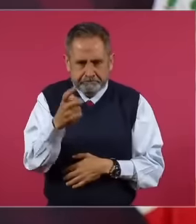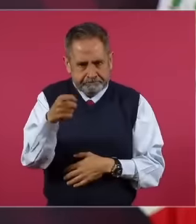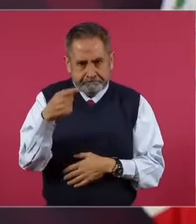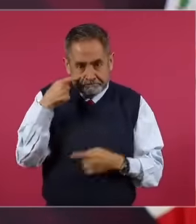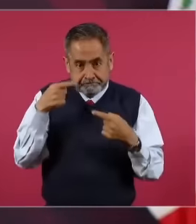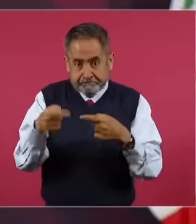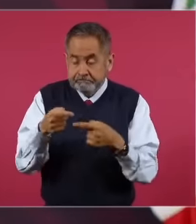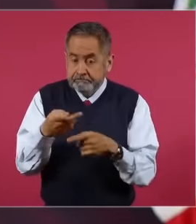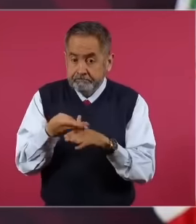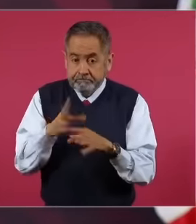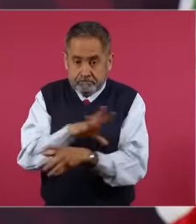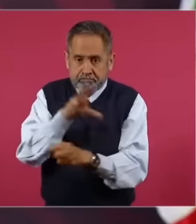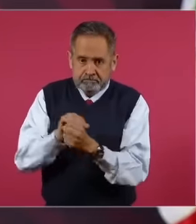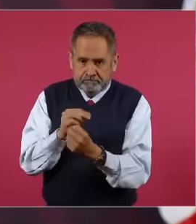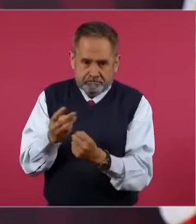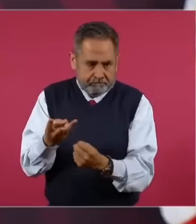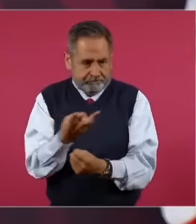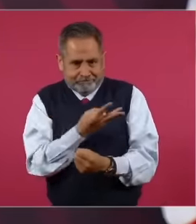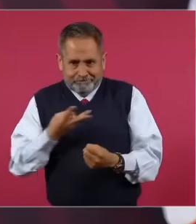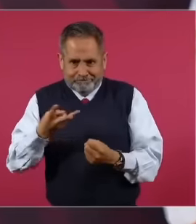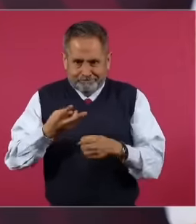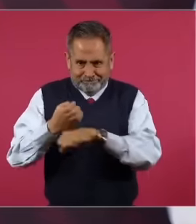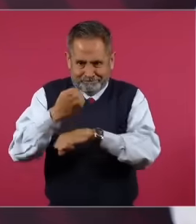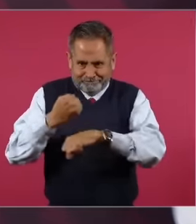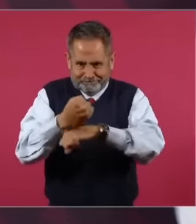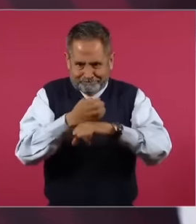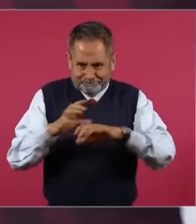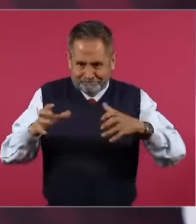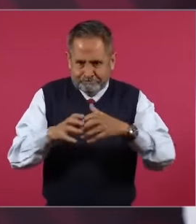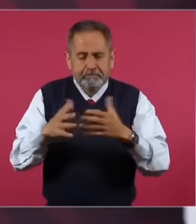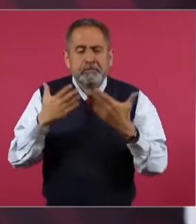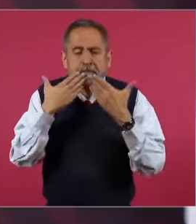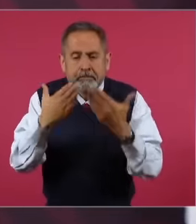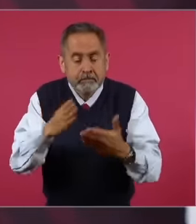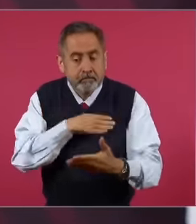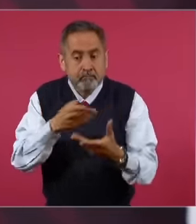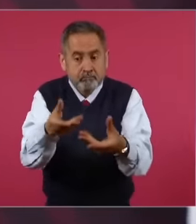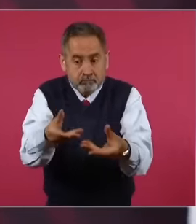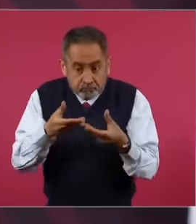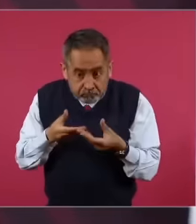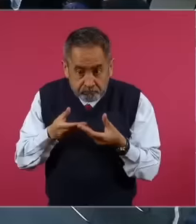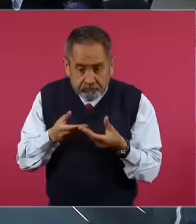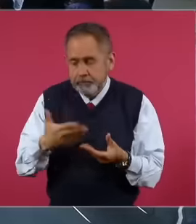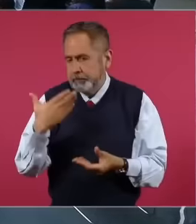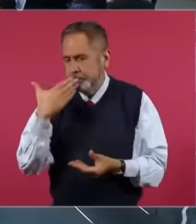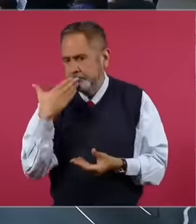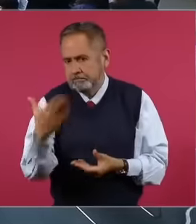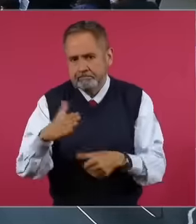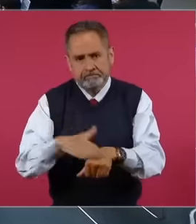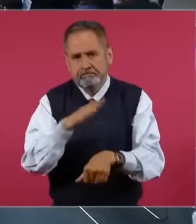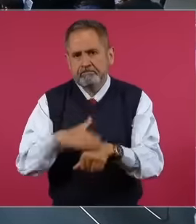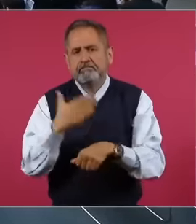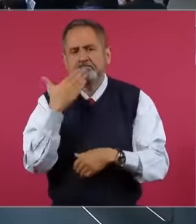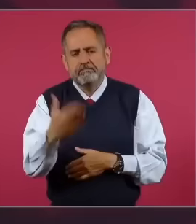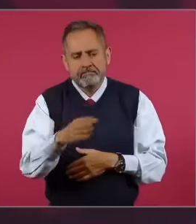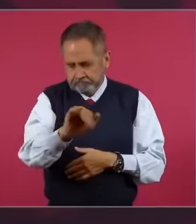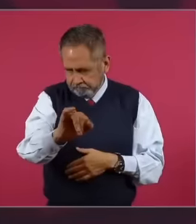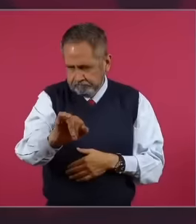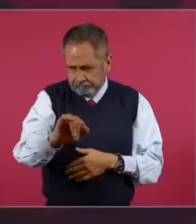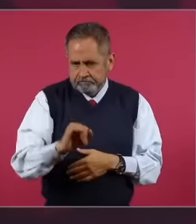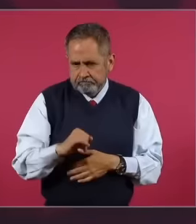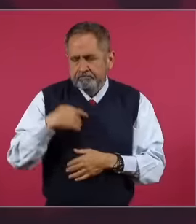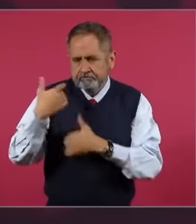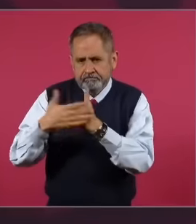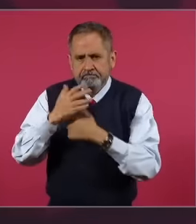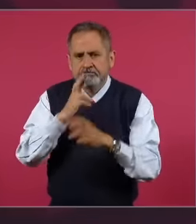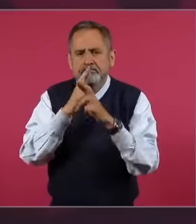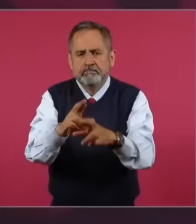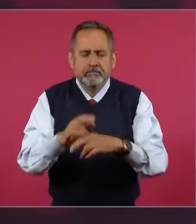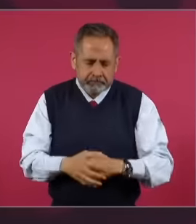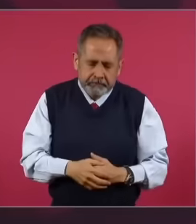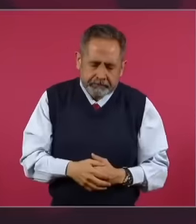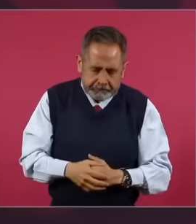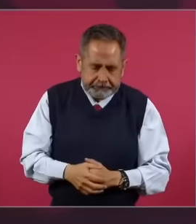So it's good that you have already delivered this document. And if there is going to be an answer, there are things.